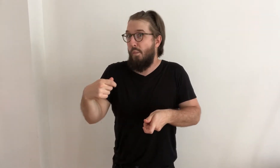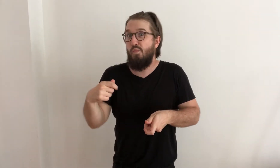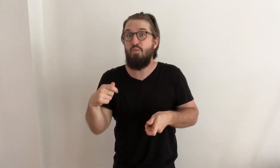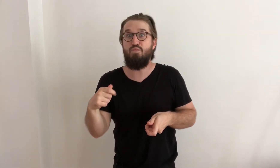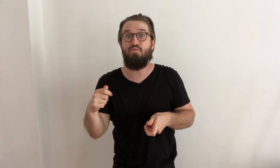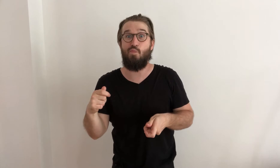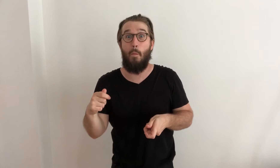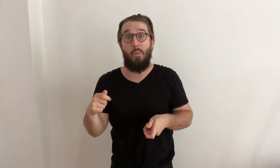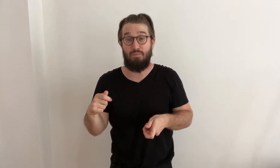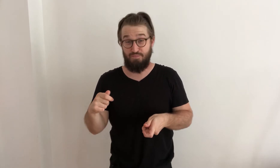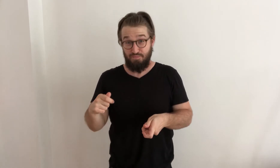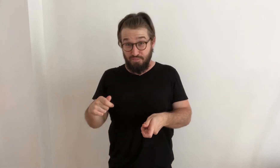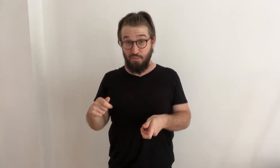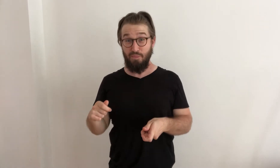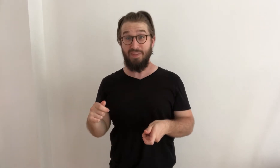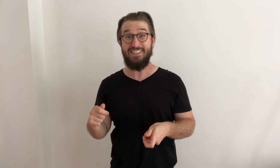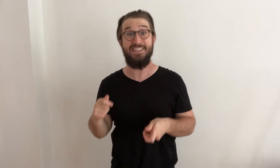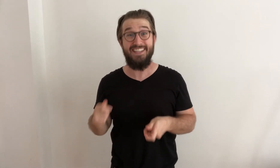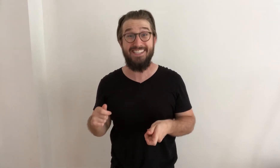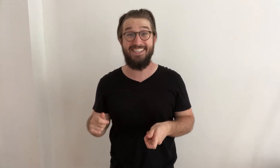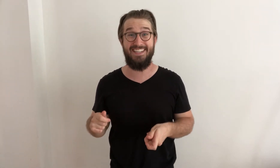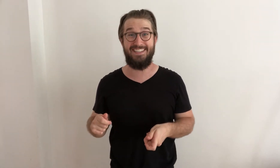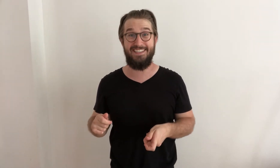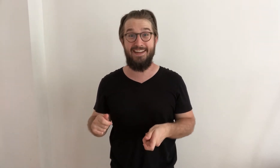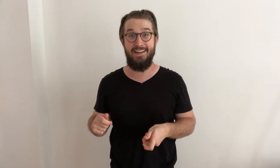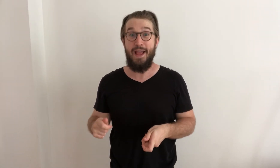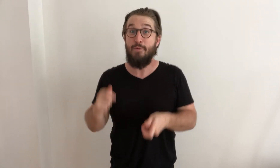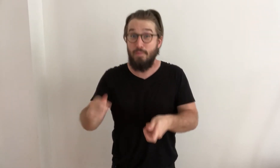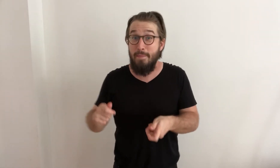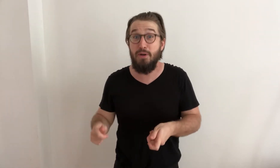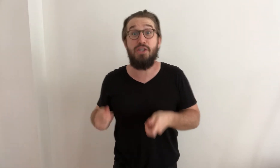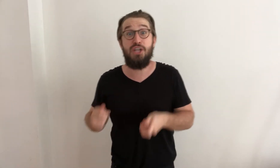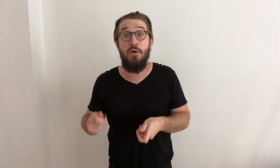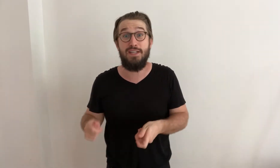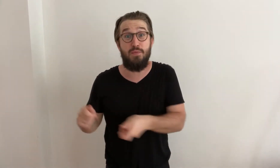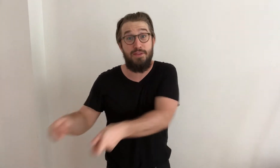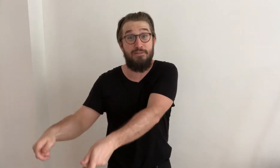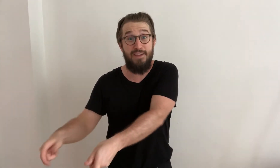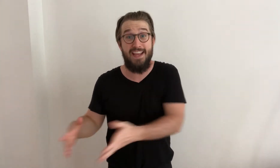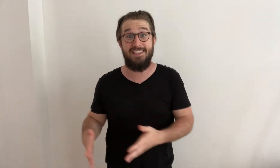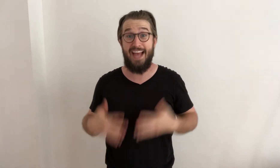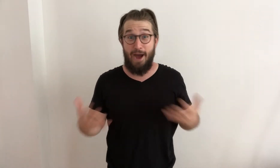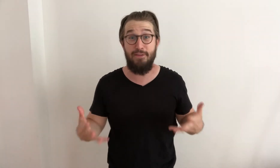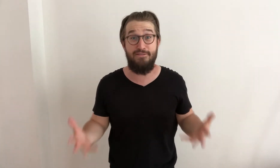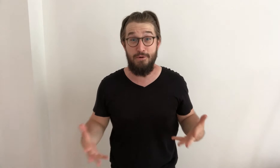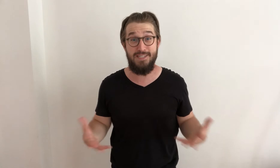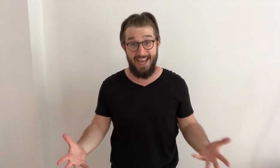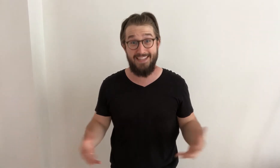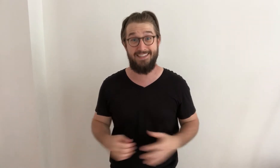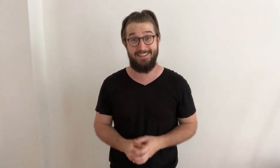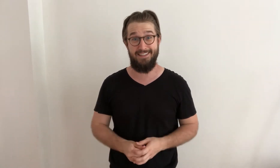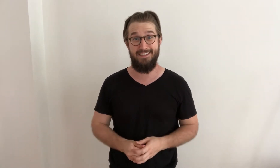Mmm, delicious! Remember to show us with your face how the food tastes.